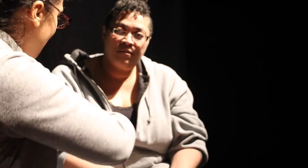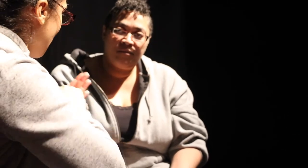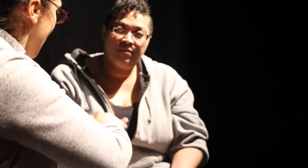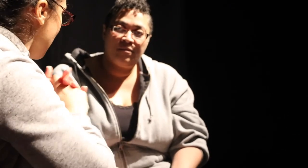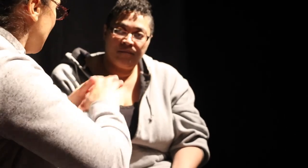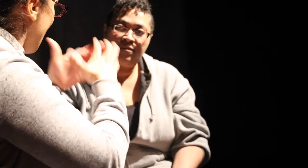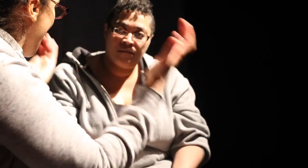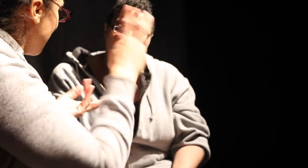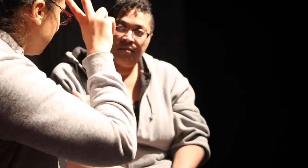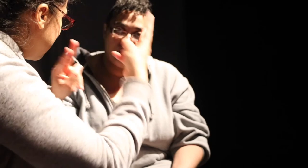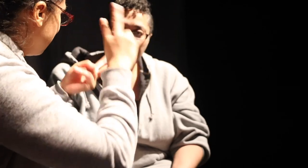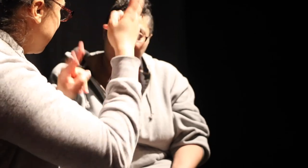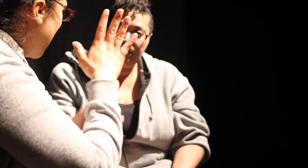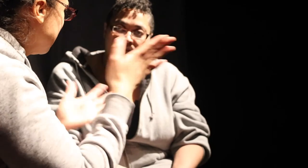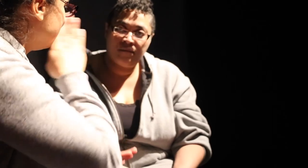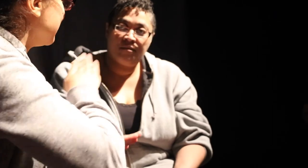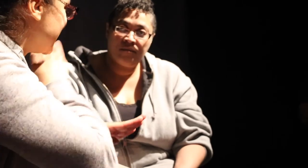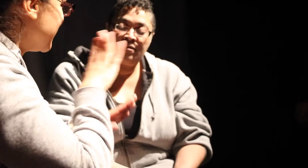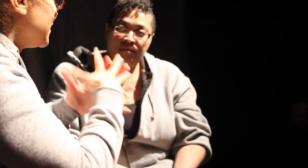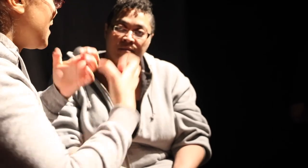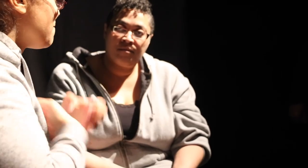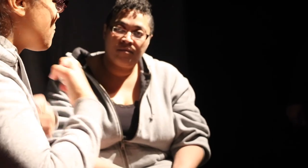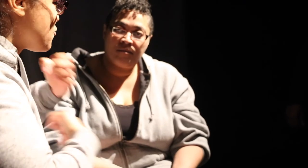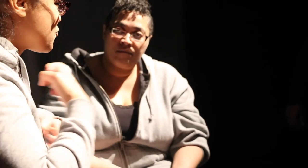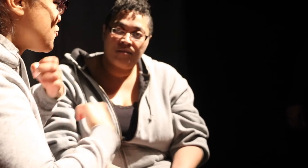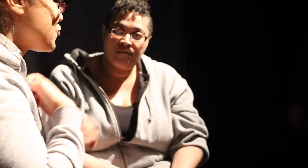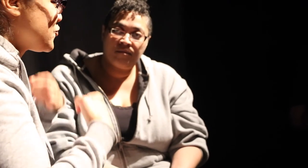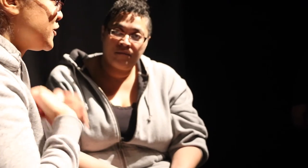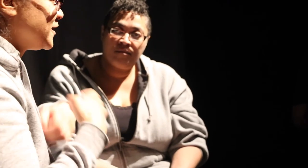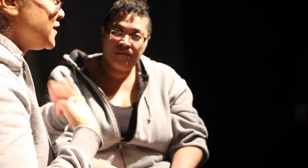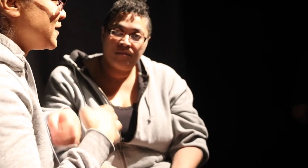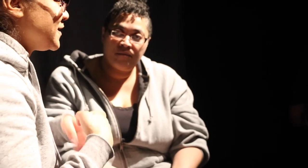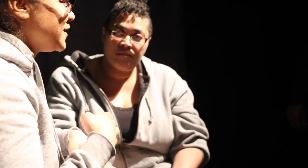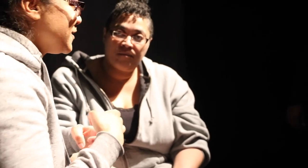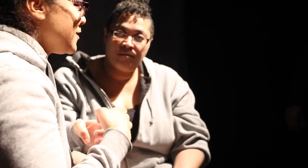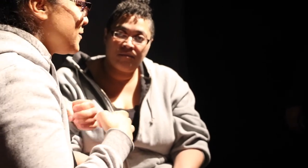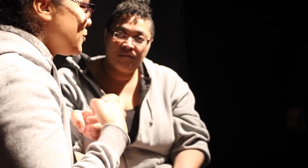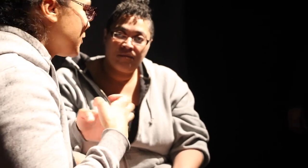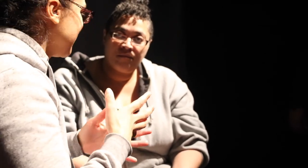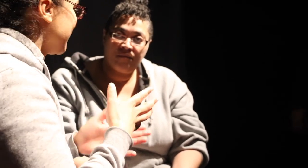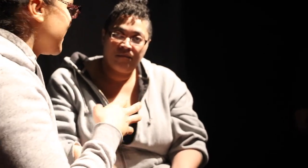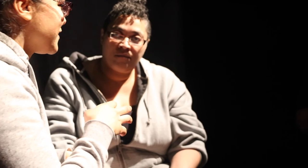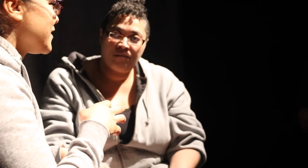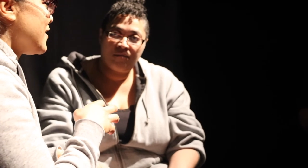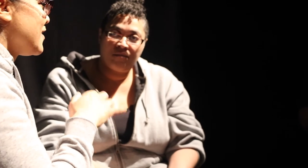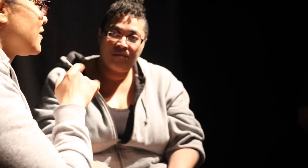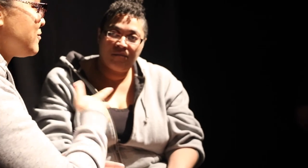to communicate with each other but we did misunderstand each other a lot. It got emotional, it was frustrating, you know.